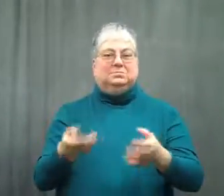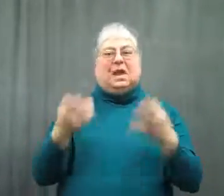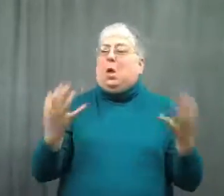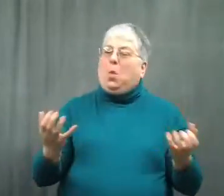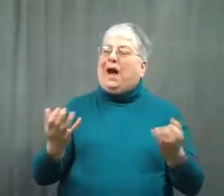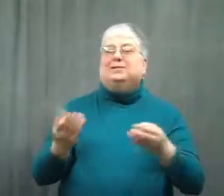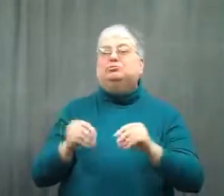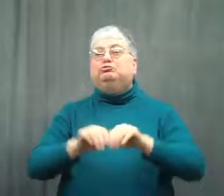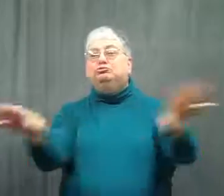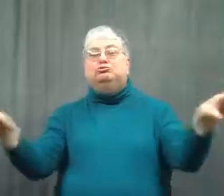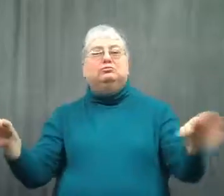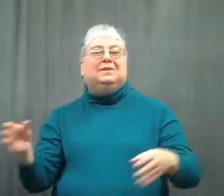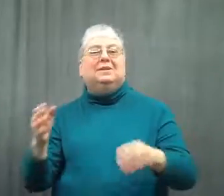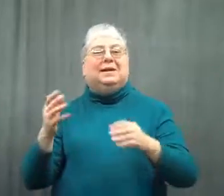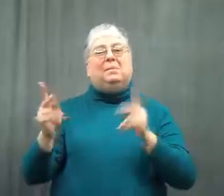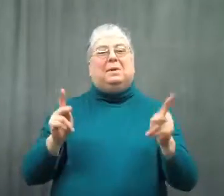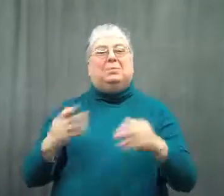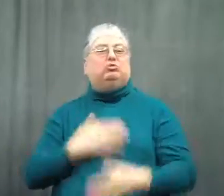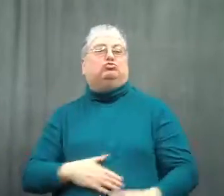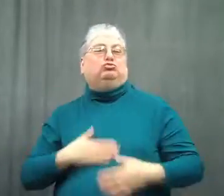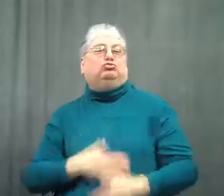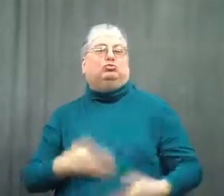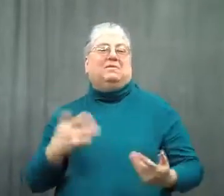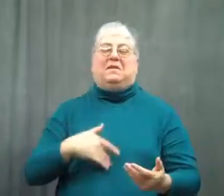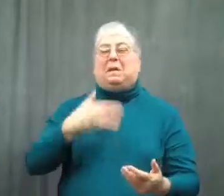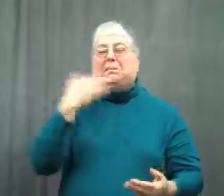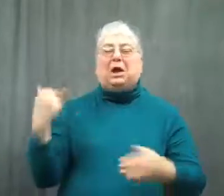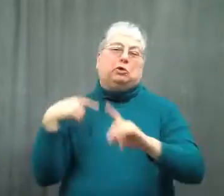He wanted to provide entertainment and boost morale on the ship.